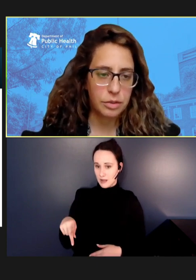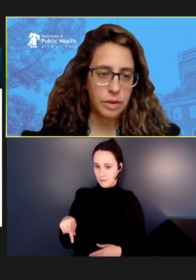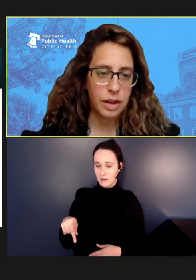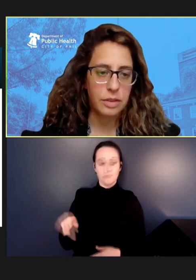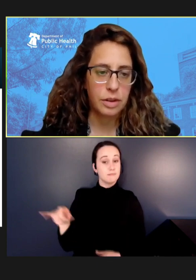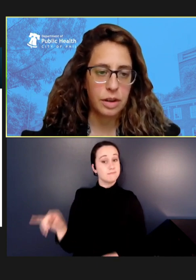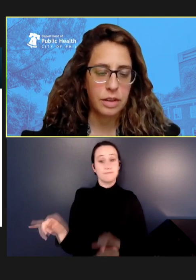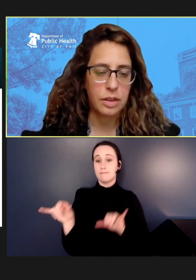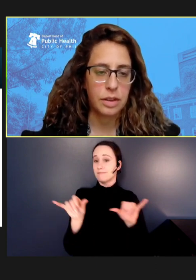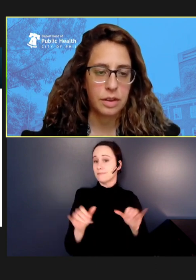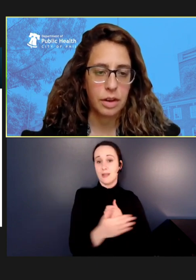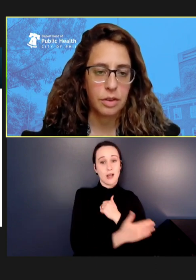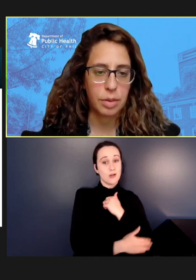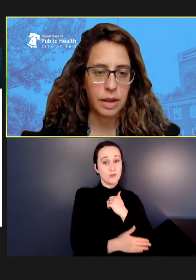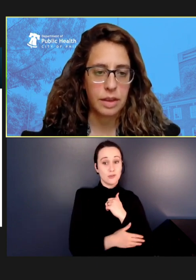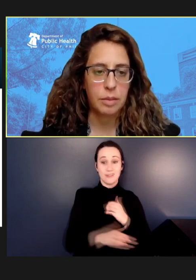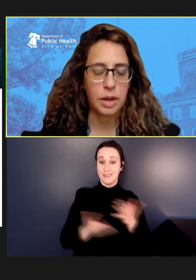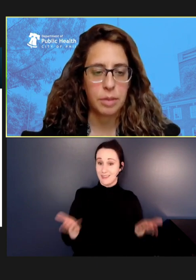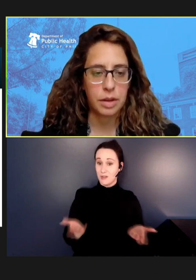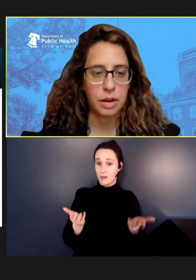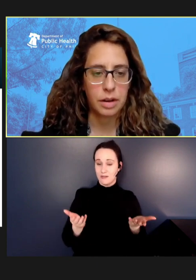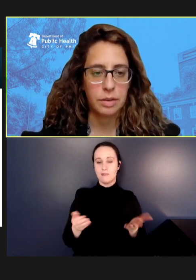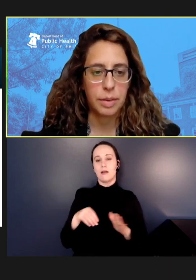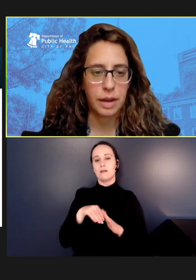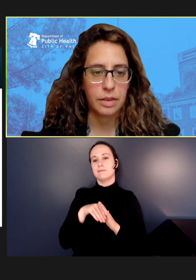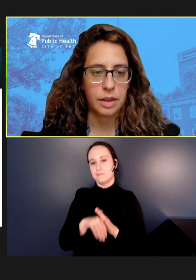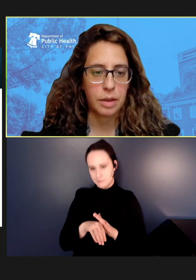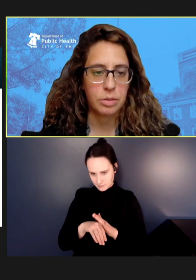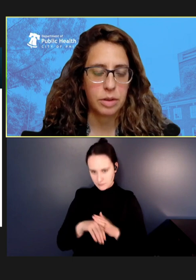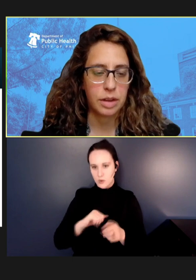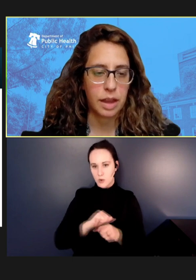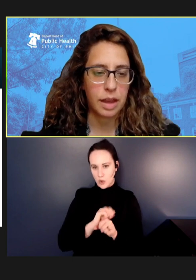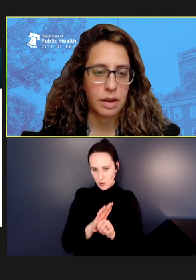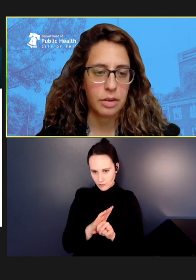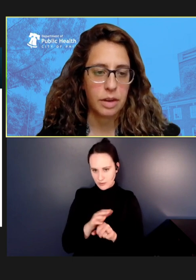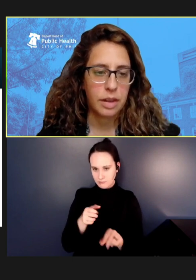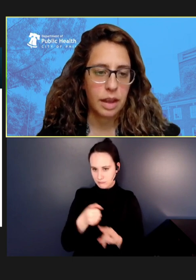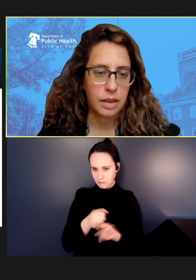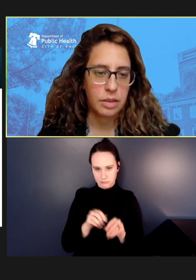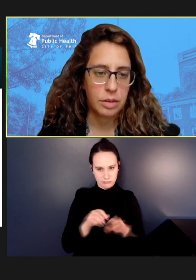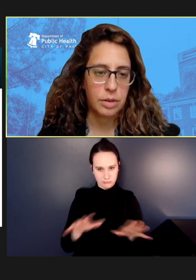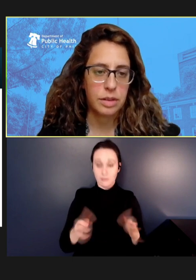fell during the COVID pandemic, but are back on the upswing now. 93 percent of